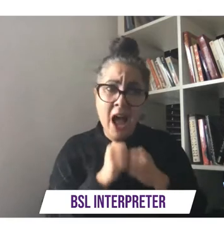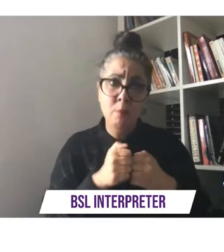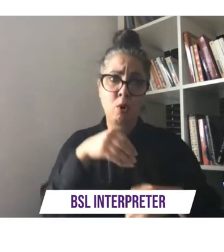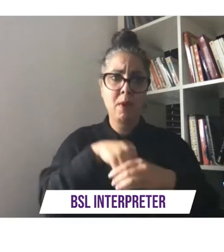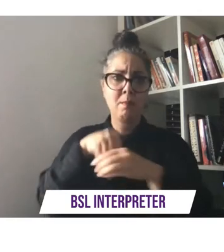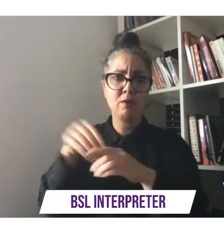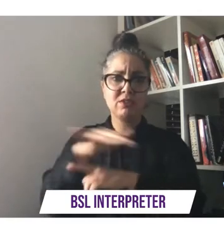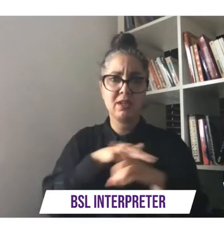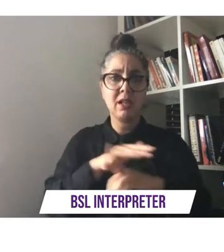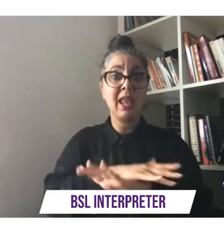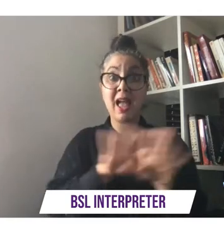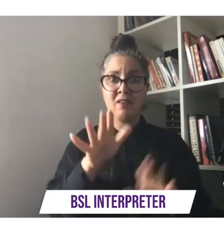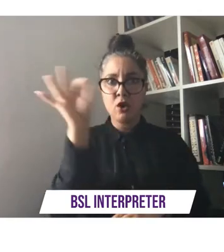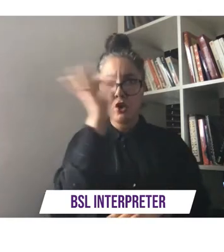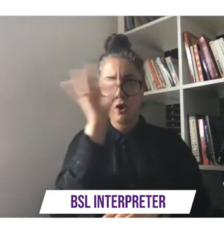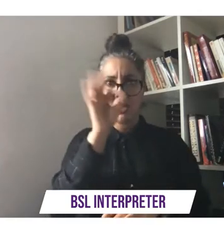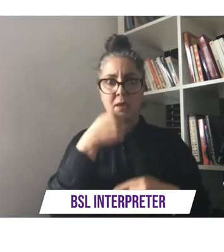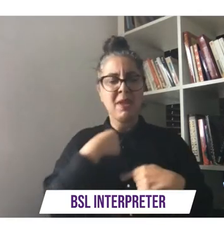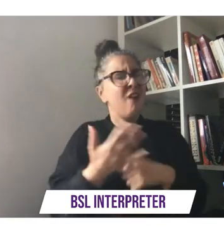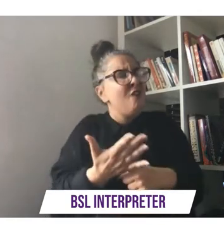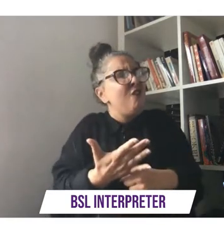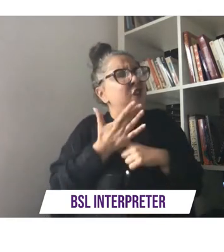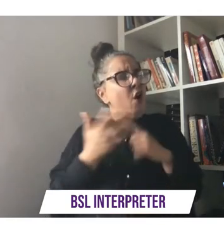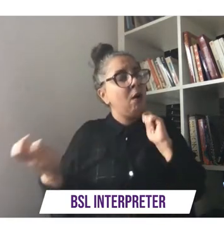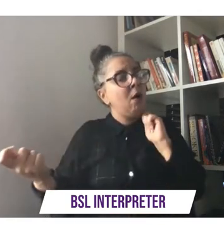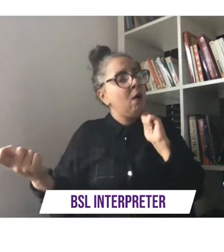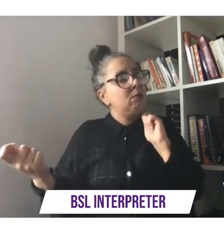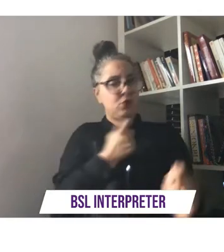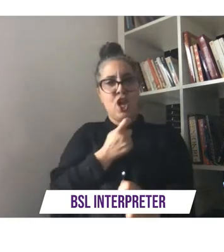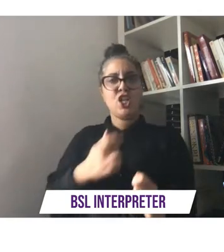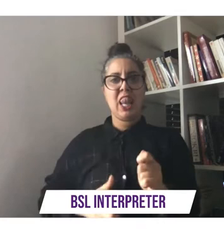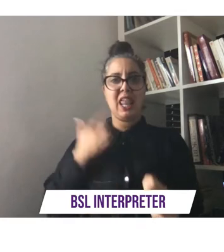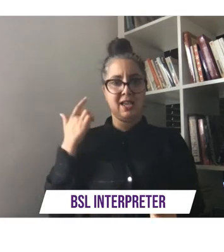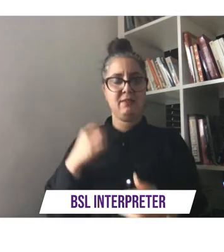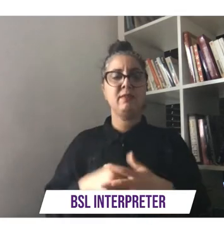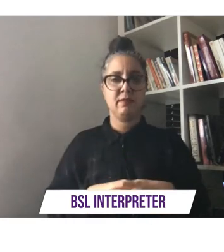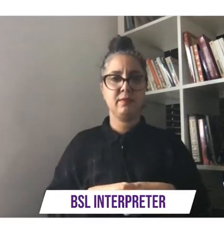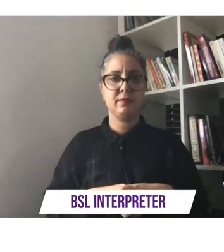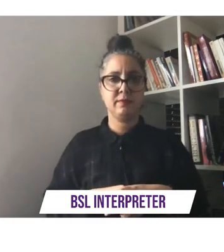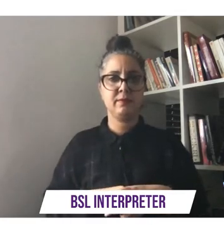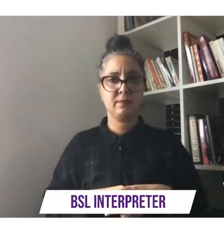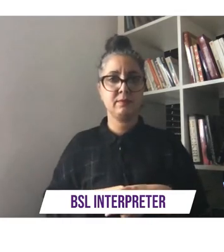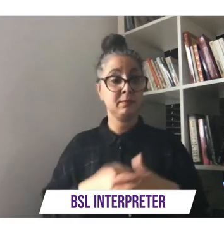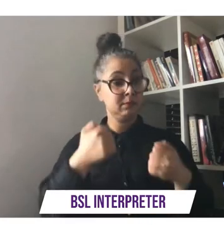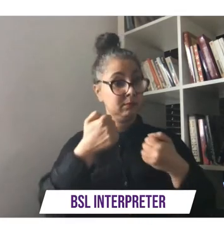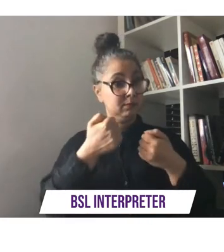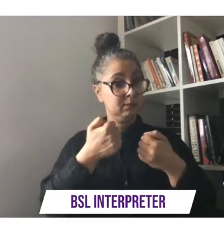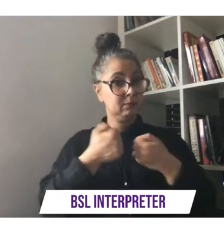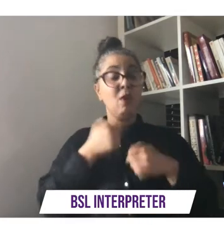forced to adapt our whole lives see we come from communities that know how to stretch pennies